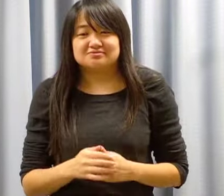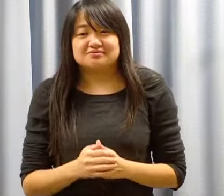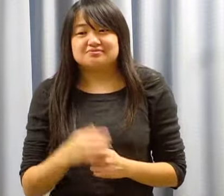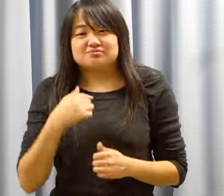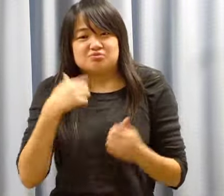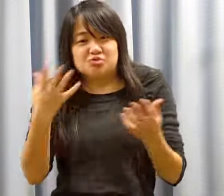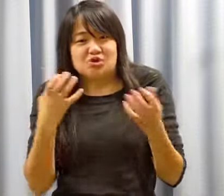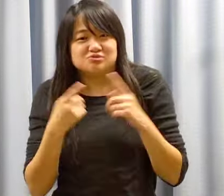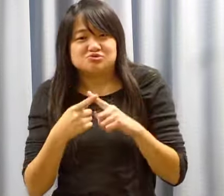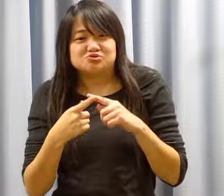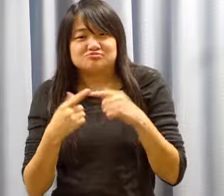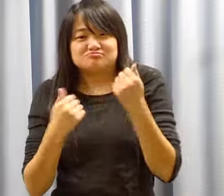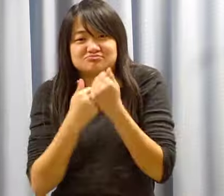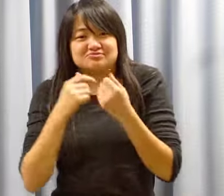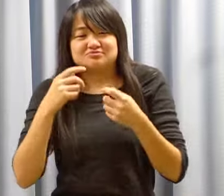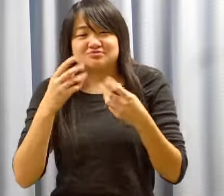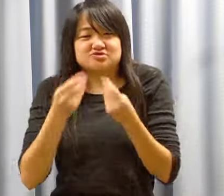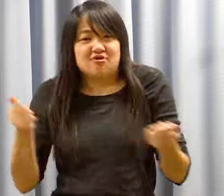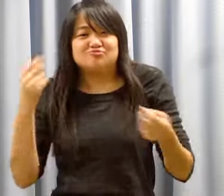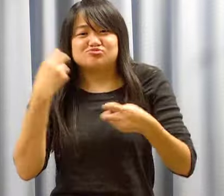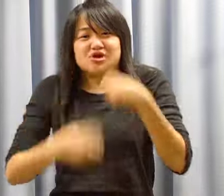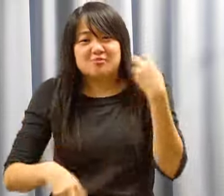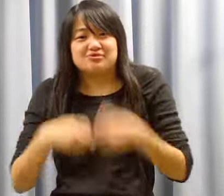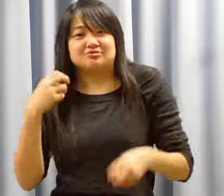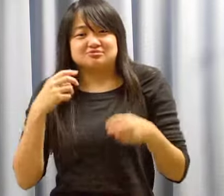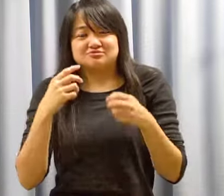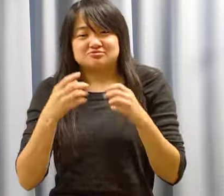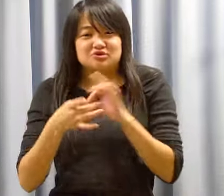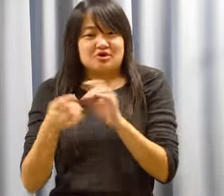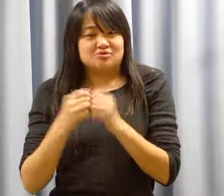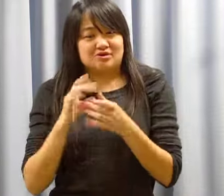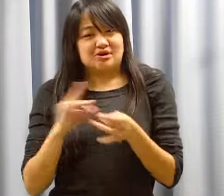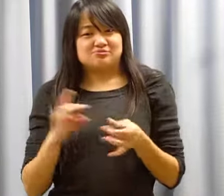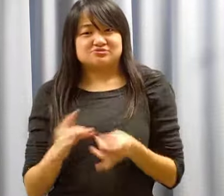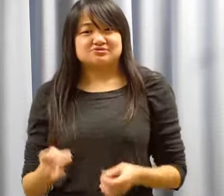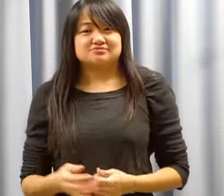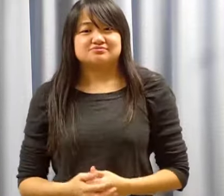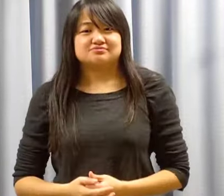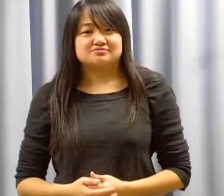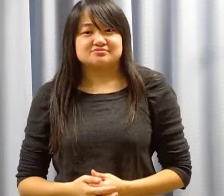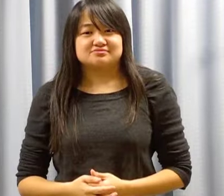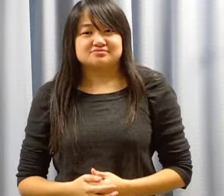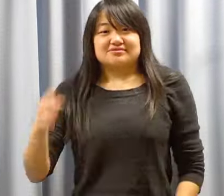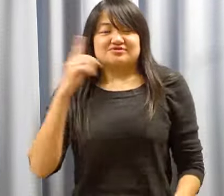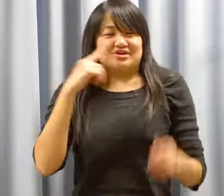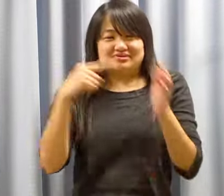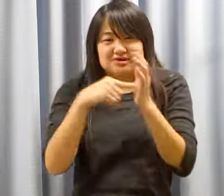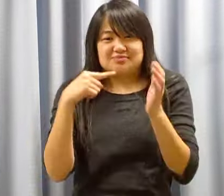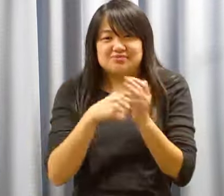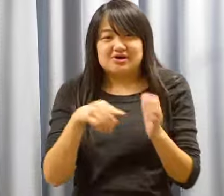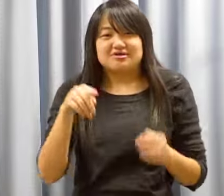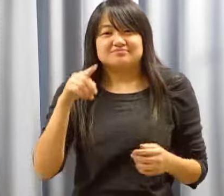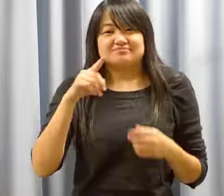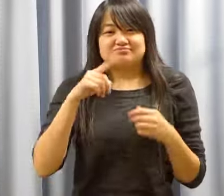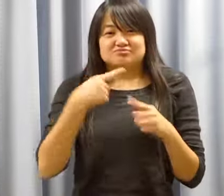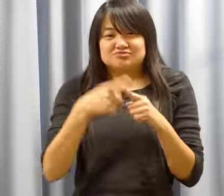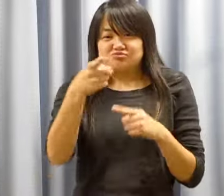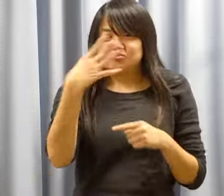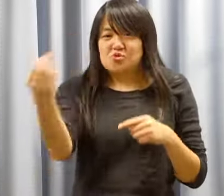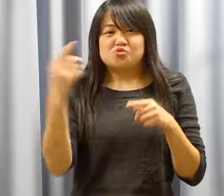Because I want to support by solving issues related with captioning. For example, when you visit a Movie theater